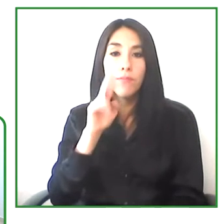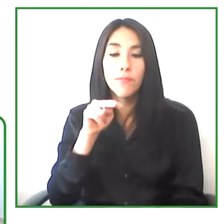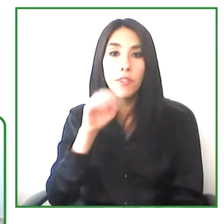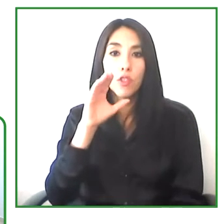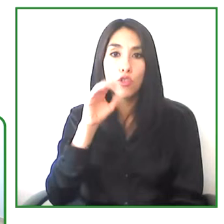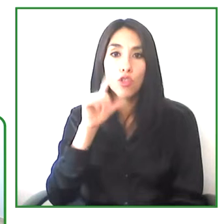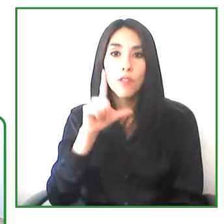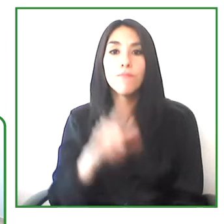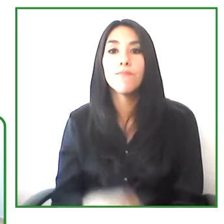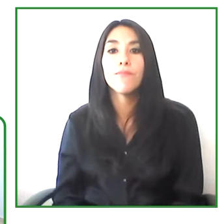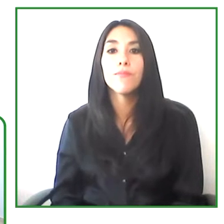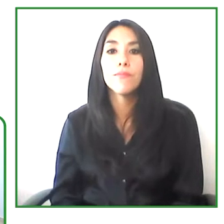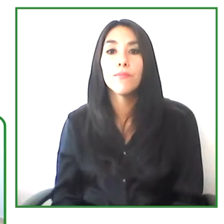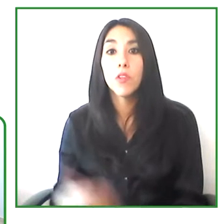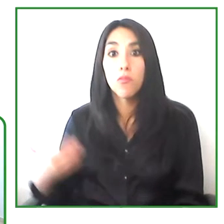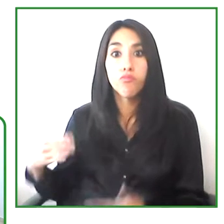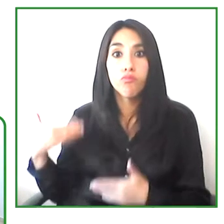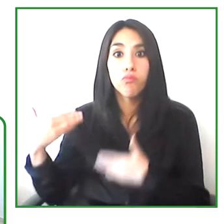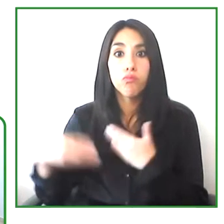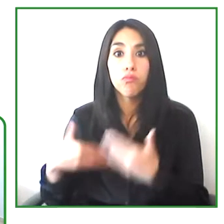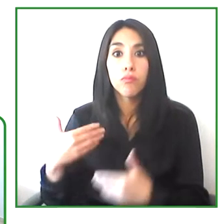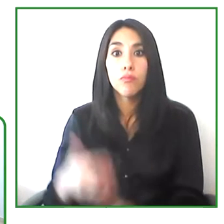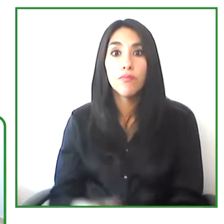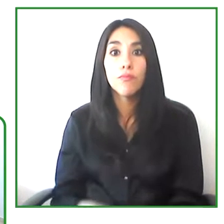important missions over the 37 years of history.